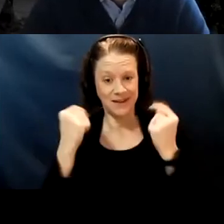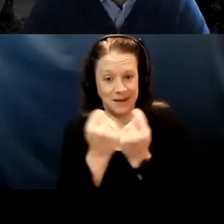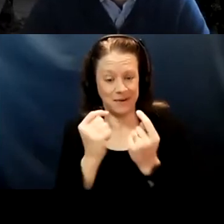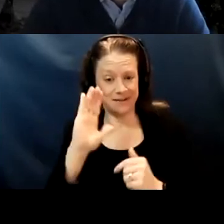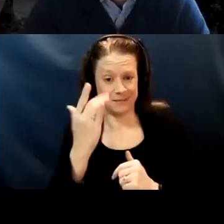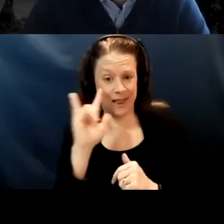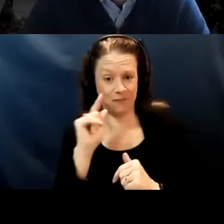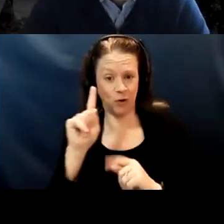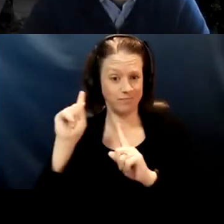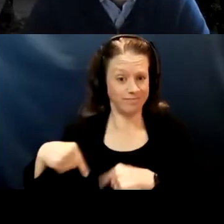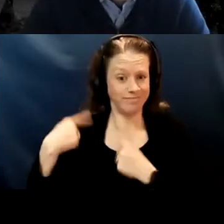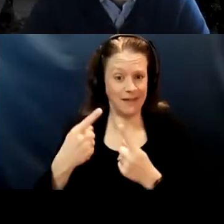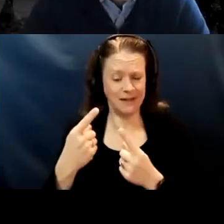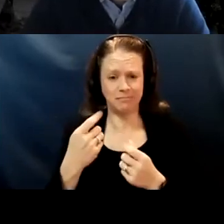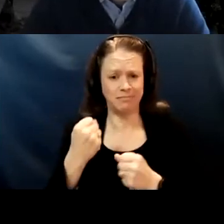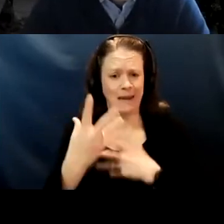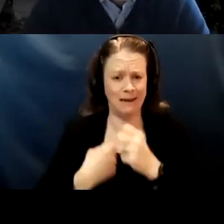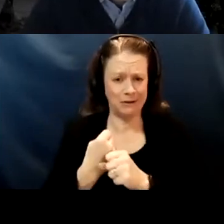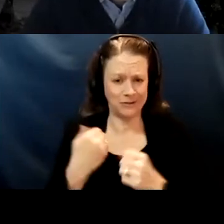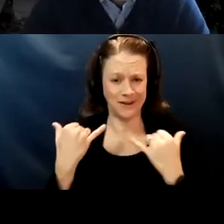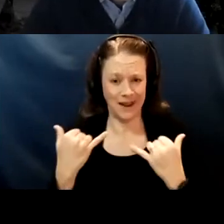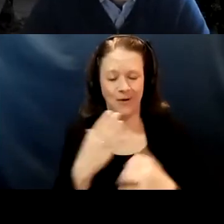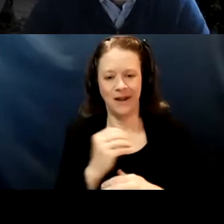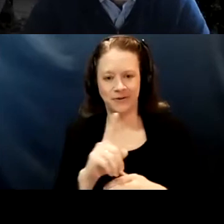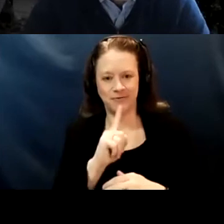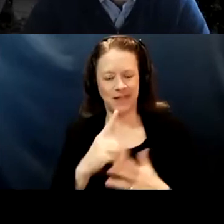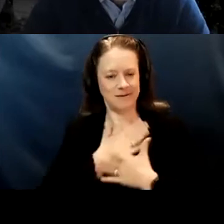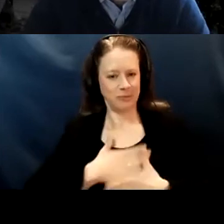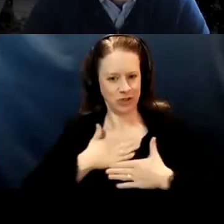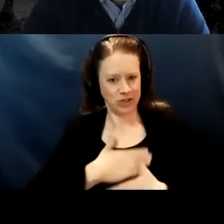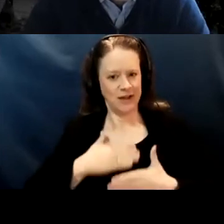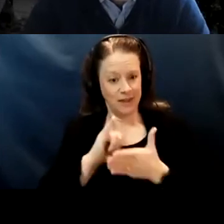but for years now and really appreciated it. You're right.